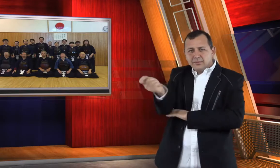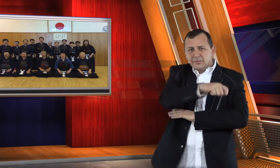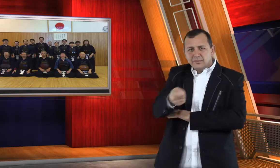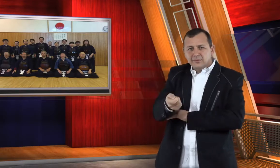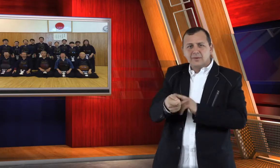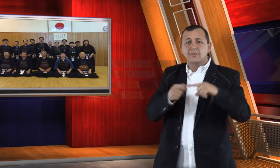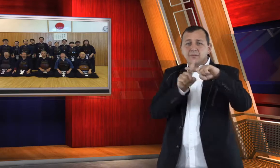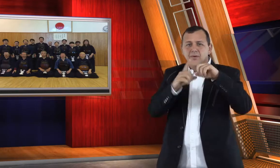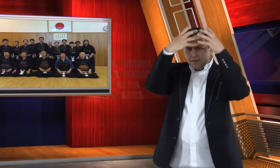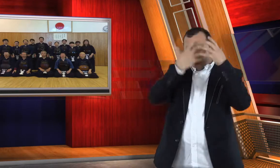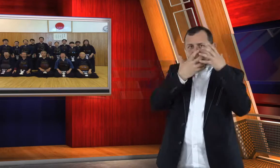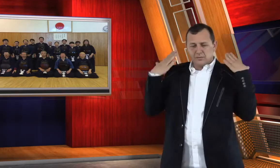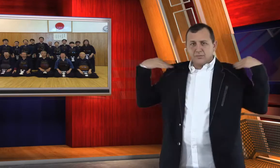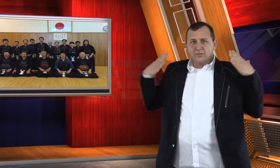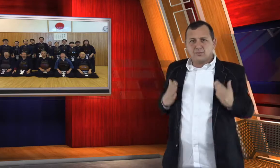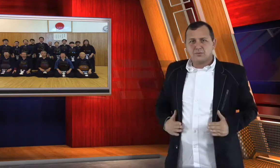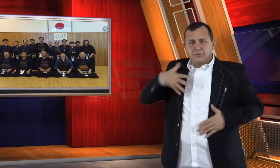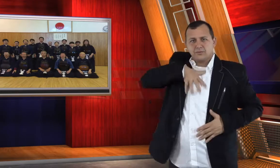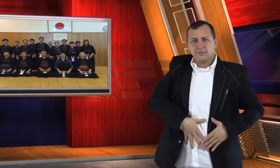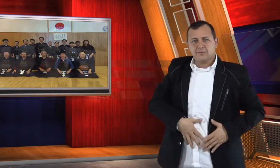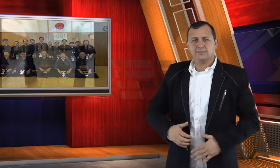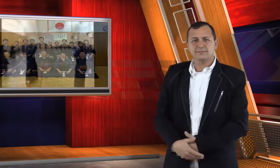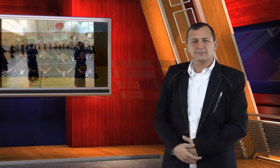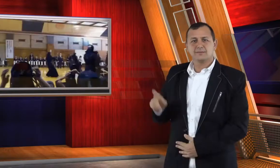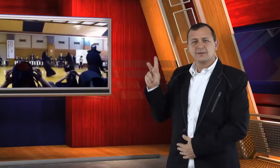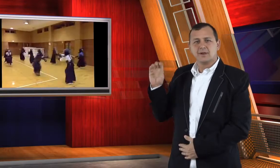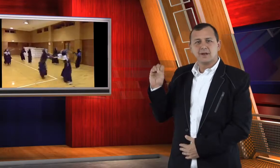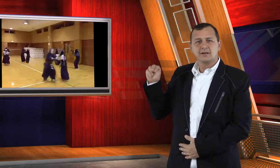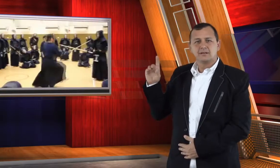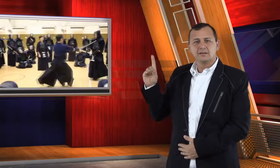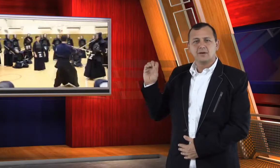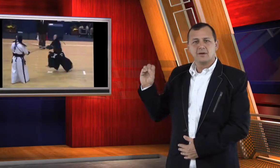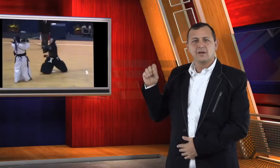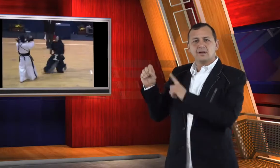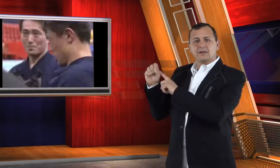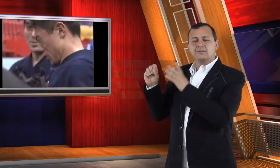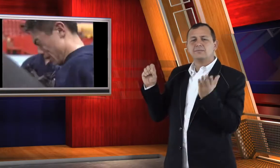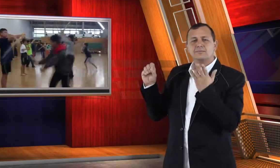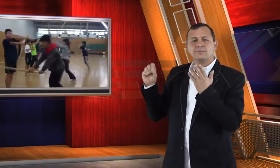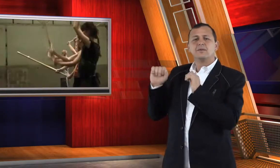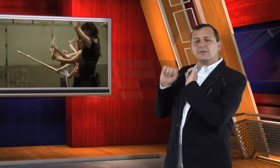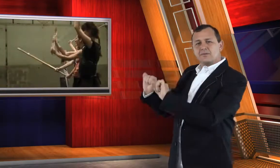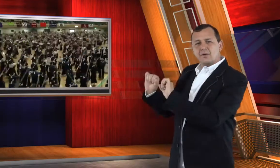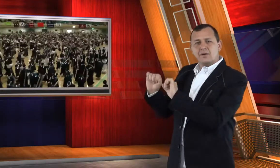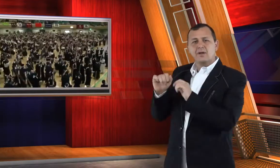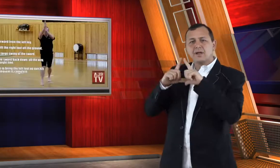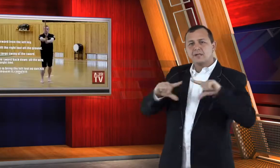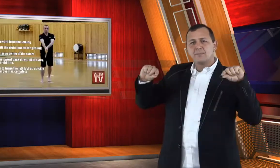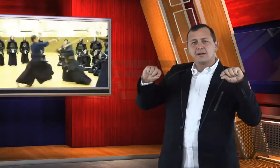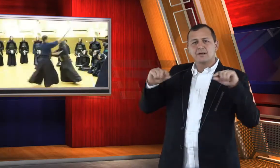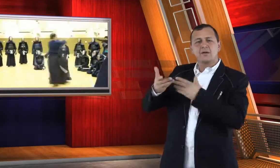protective armor. Kendo is influenced by traditional Japanese